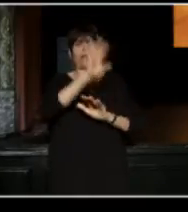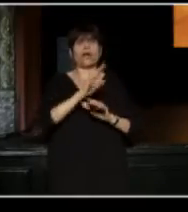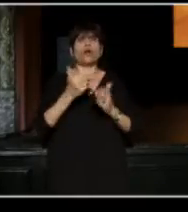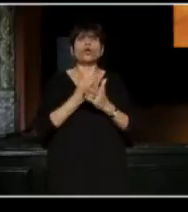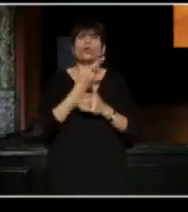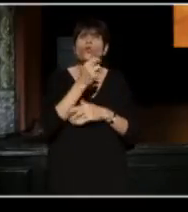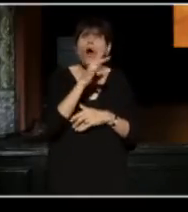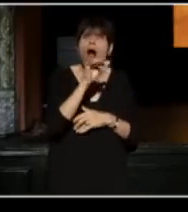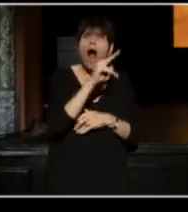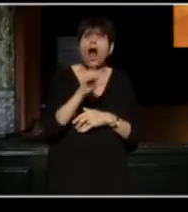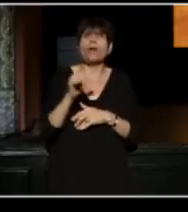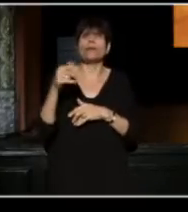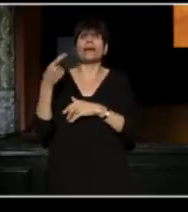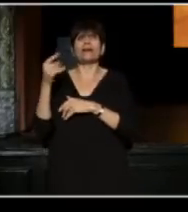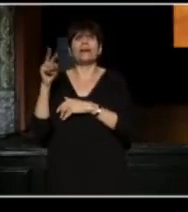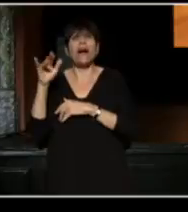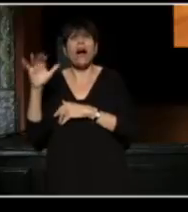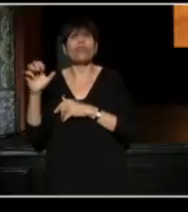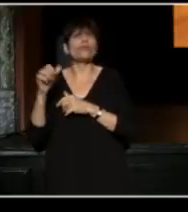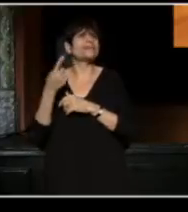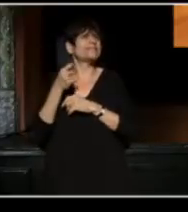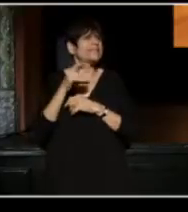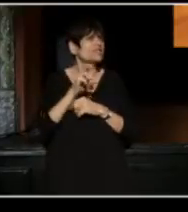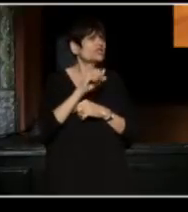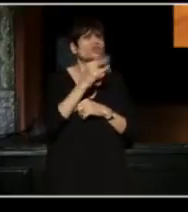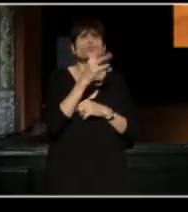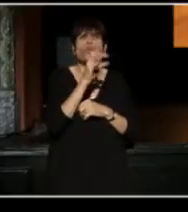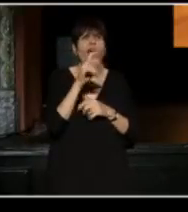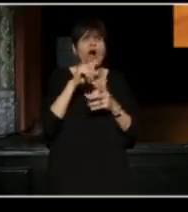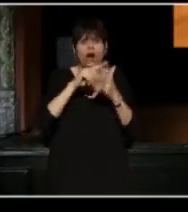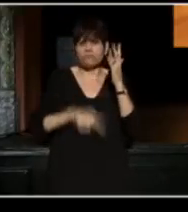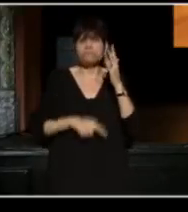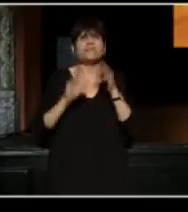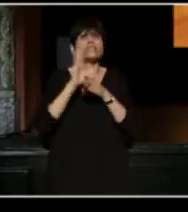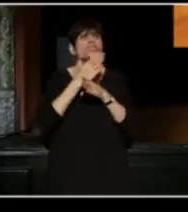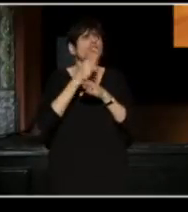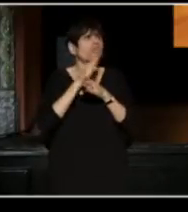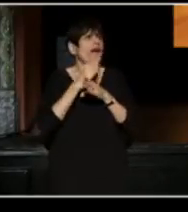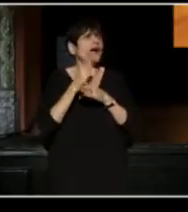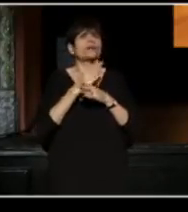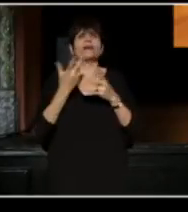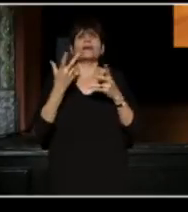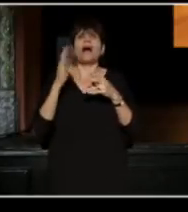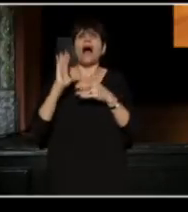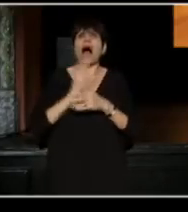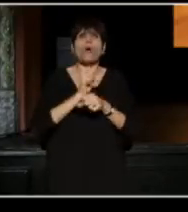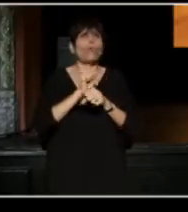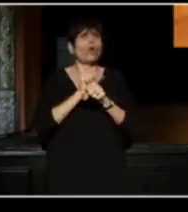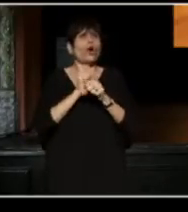the O'Neal, the Guthrie, Signature, the Julliard. We've shared and making our work, questioning the work, and nurturing it.